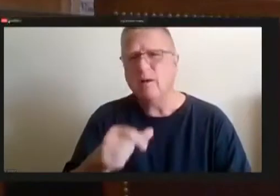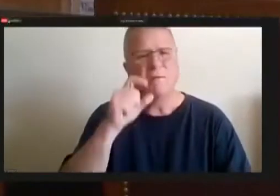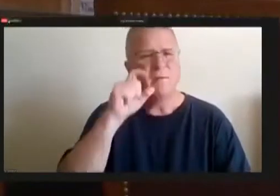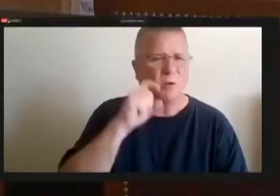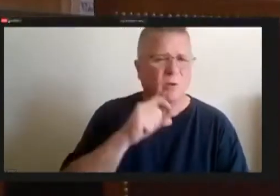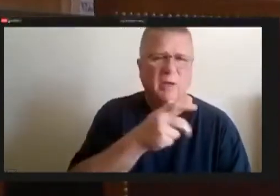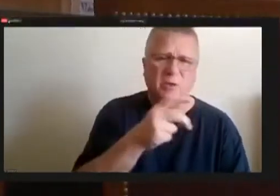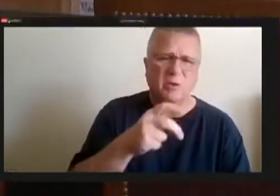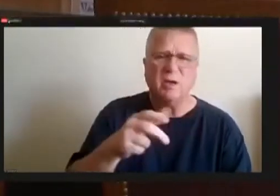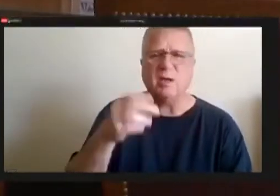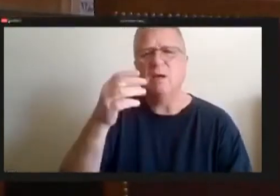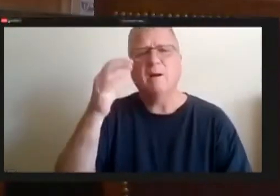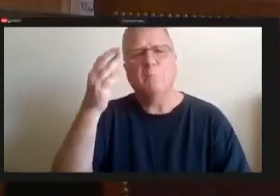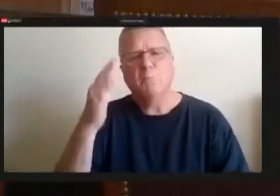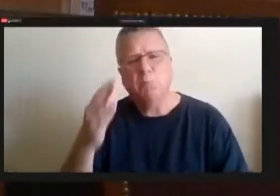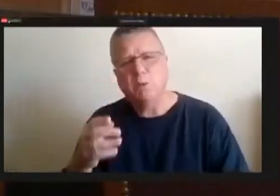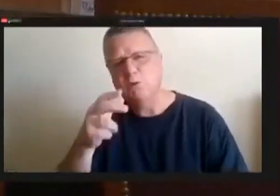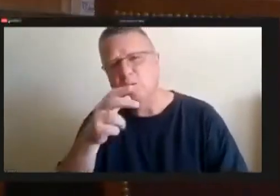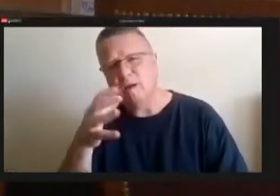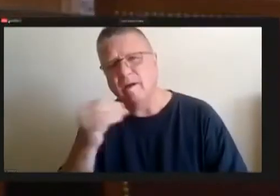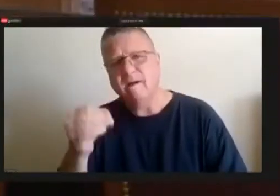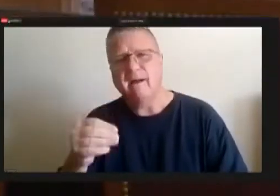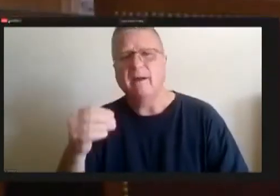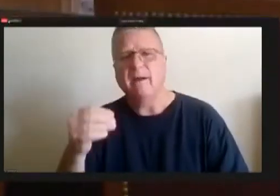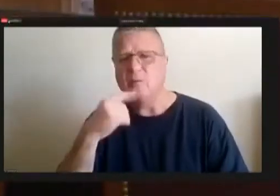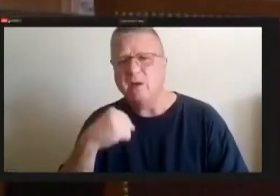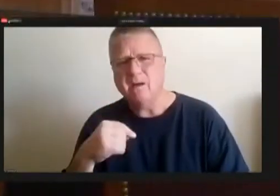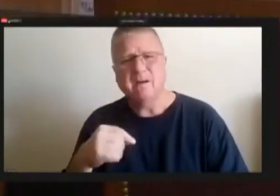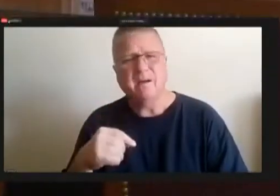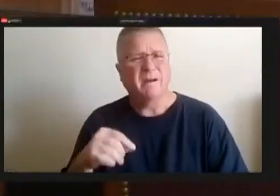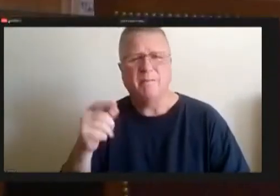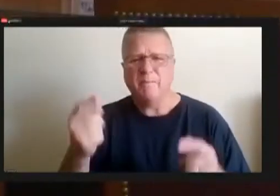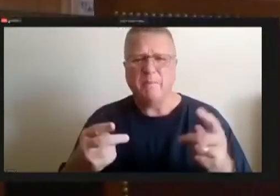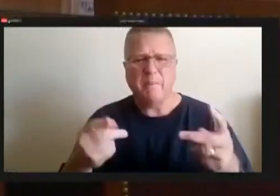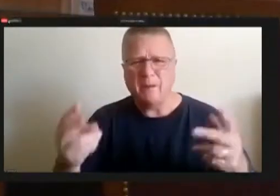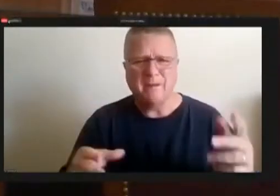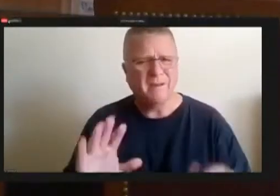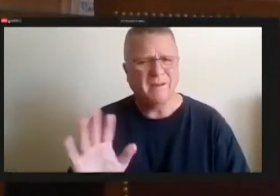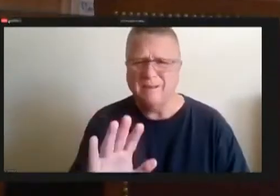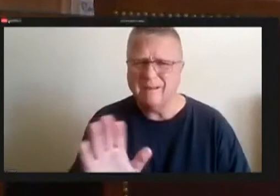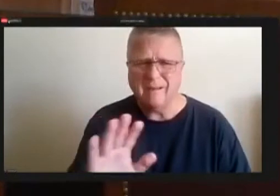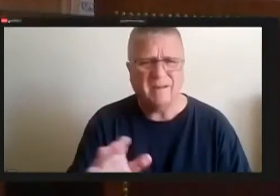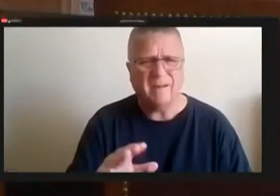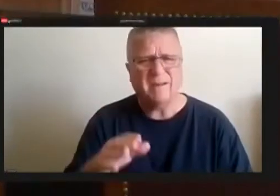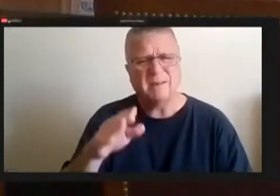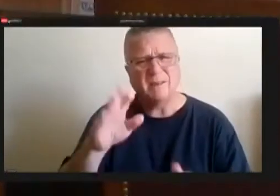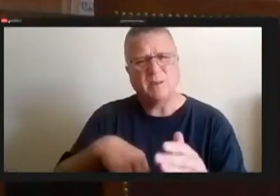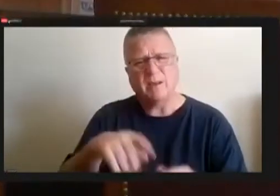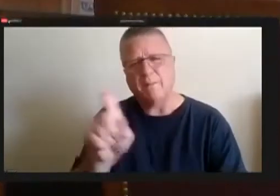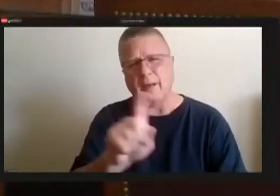So, so as far as the painting goes I've heard back from the, from the or from the local